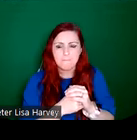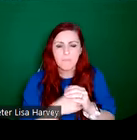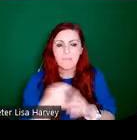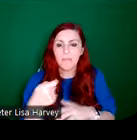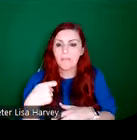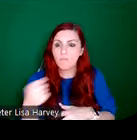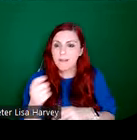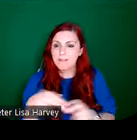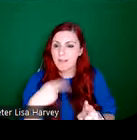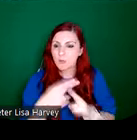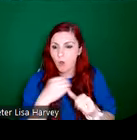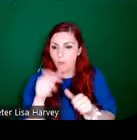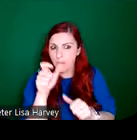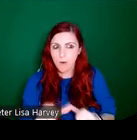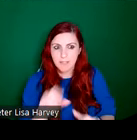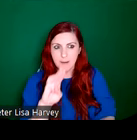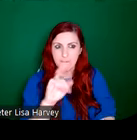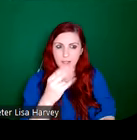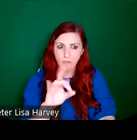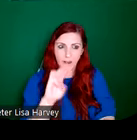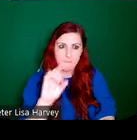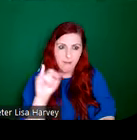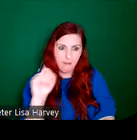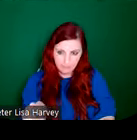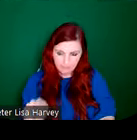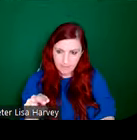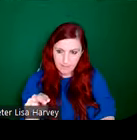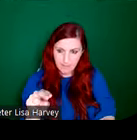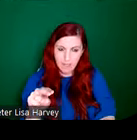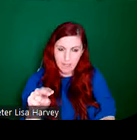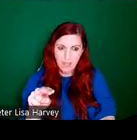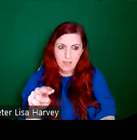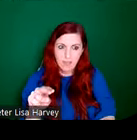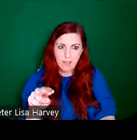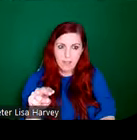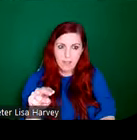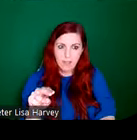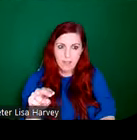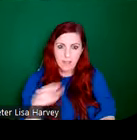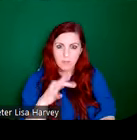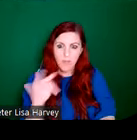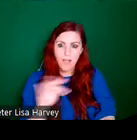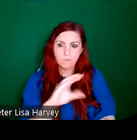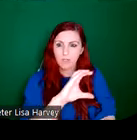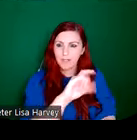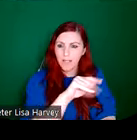glass artist, Patrick Pollen. And after Catherine O'Brien passed away, Patrick